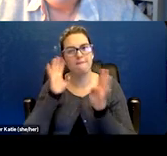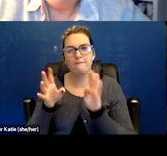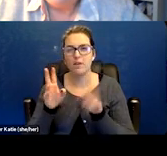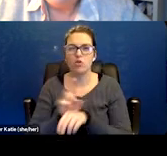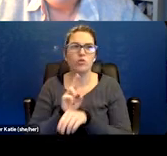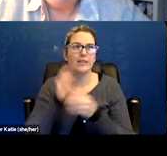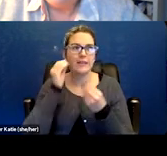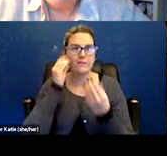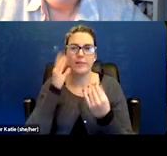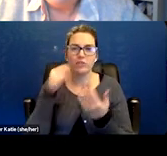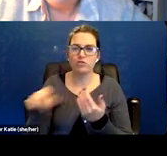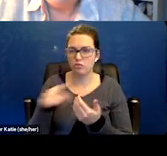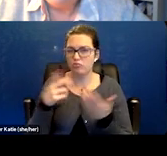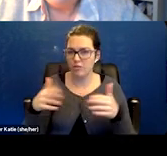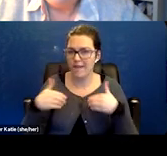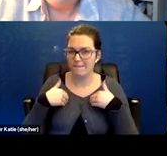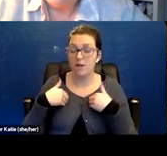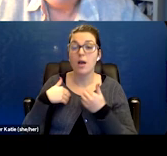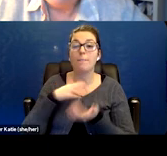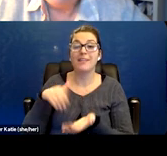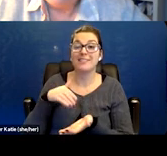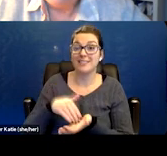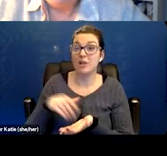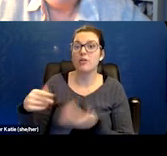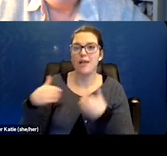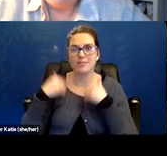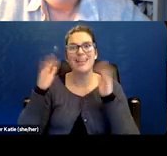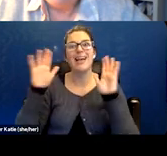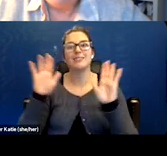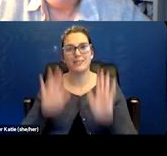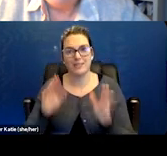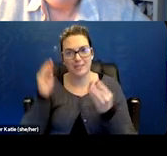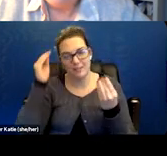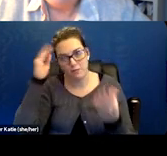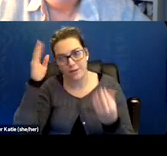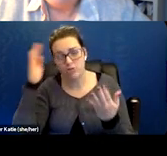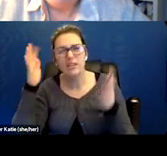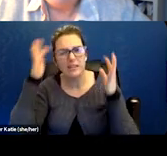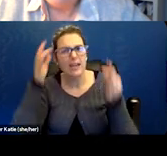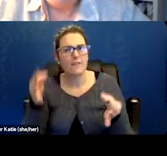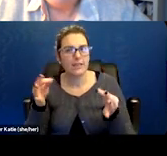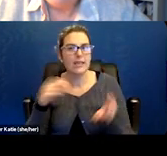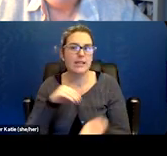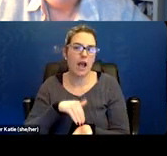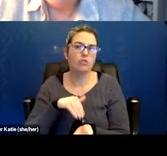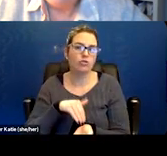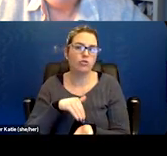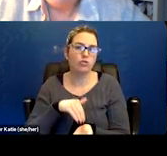but those centers would have the excellent information as certainly the provider or the providers